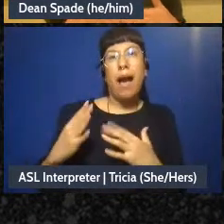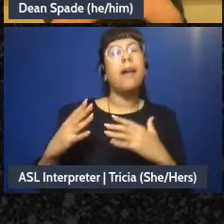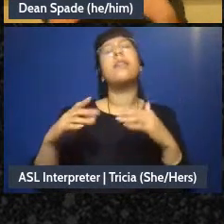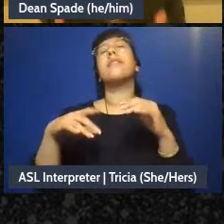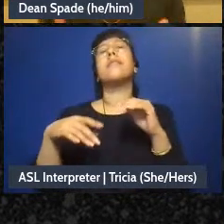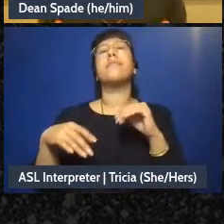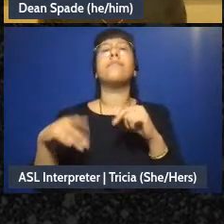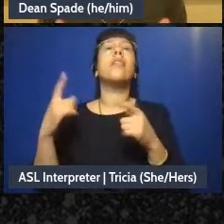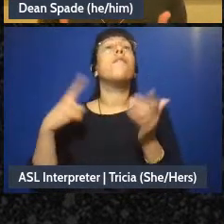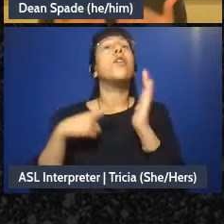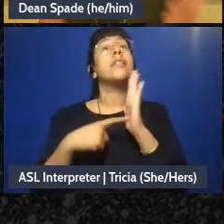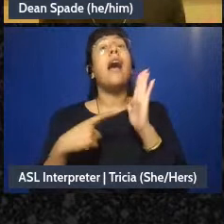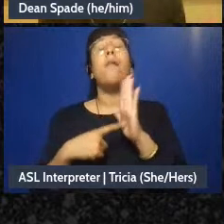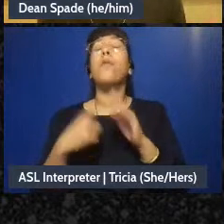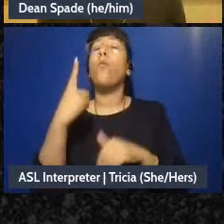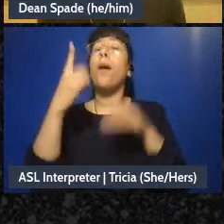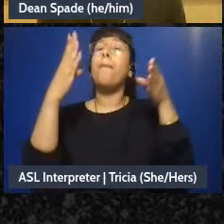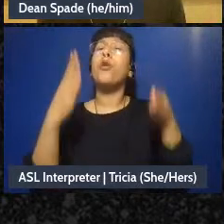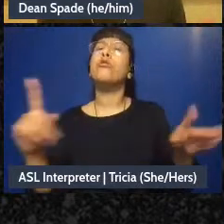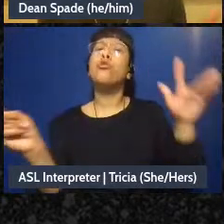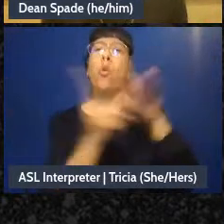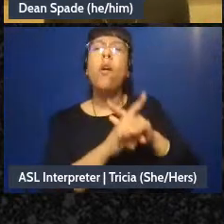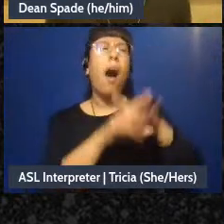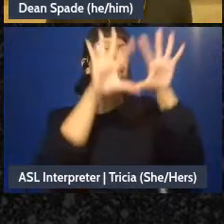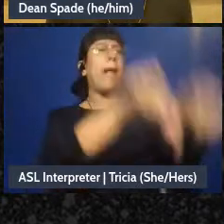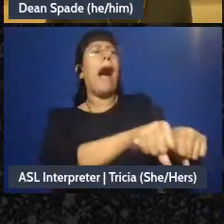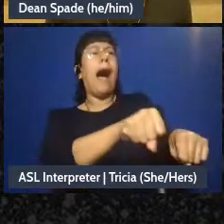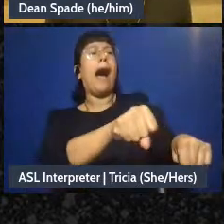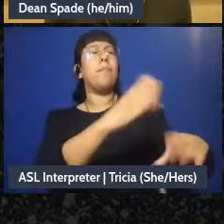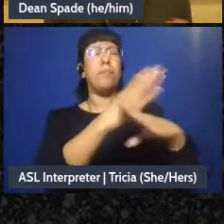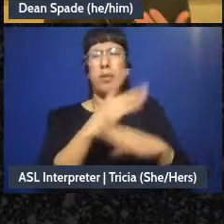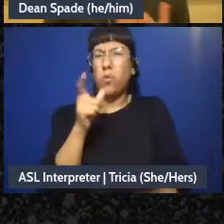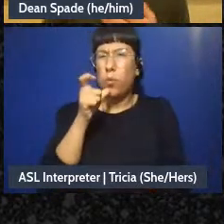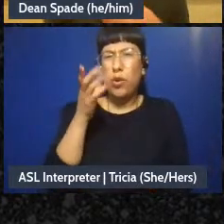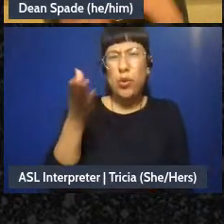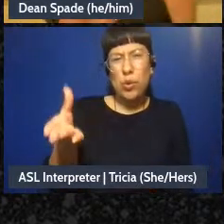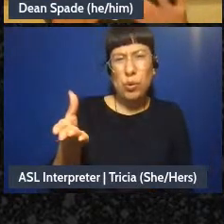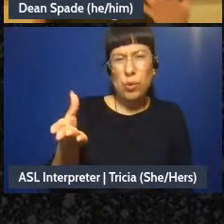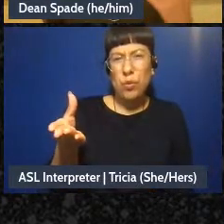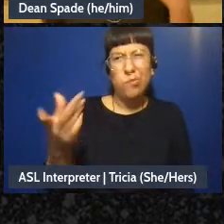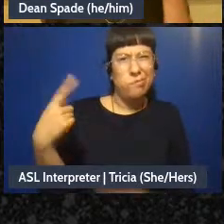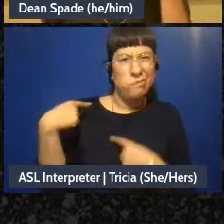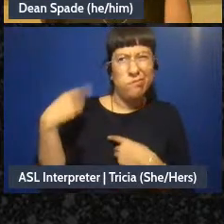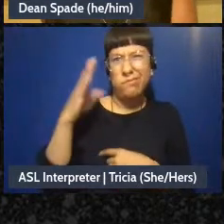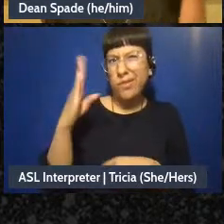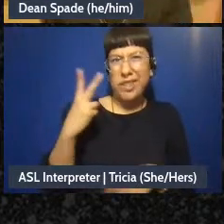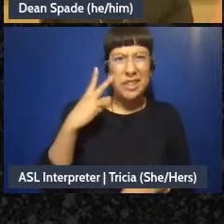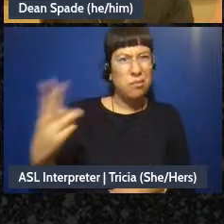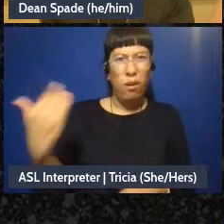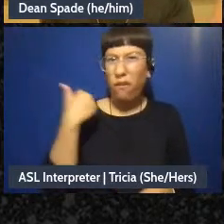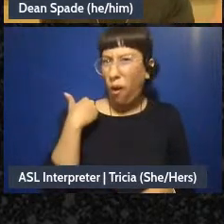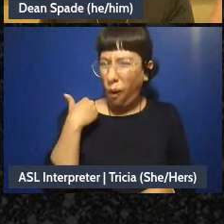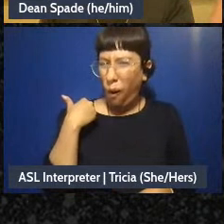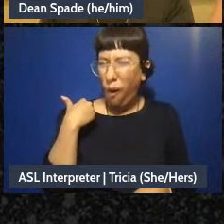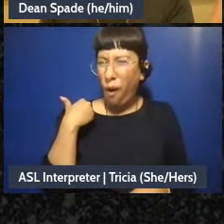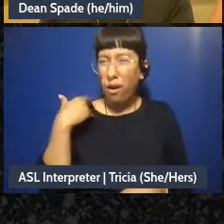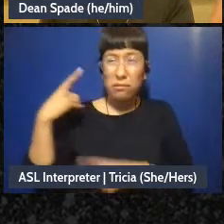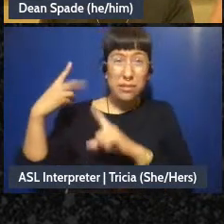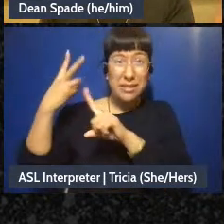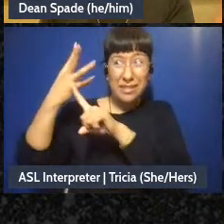like blocking it, we're like “but wait who are you, you've never done anything with this group before” you know, that's when it starts to be-or “we haven't seen you in six months and now you're